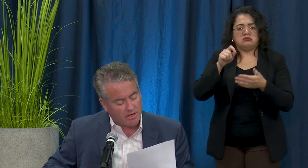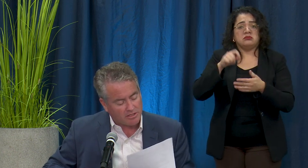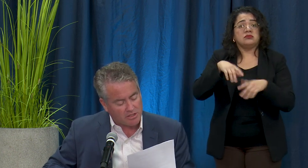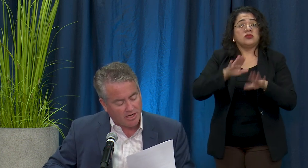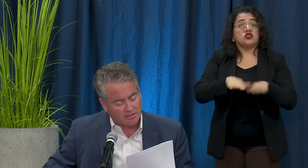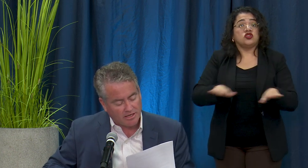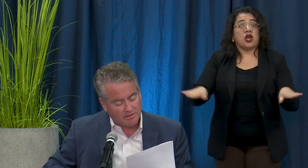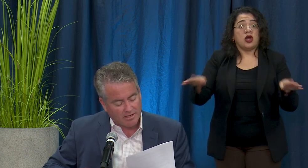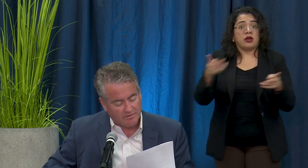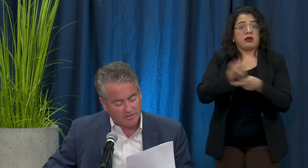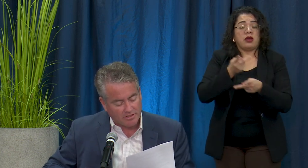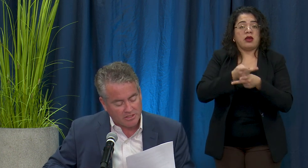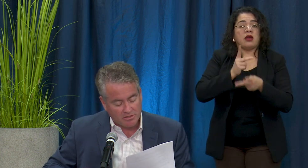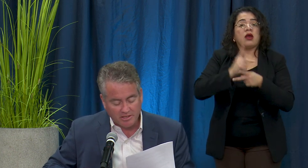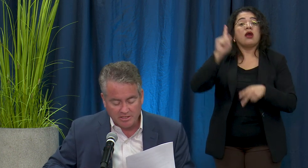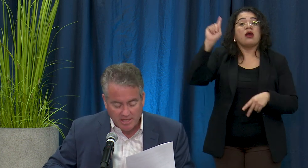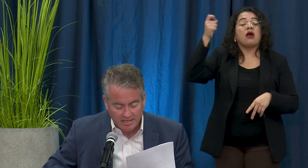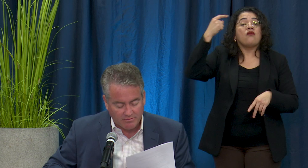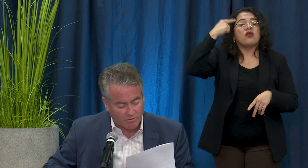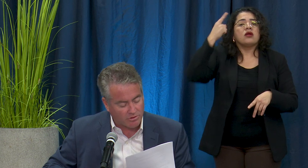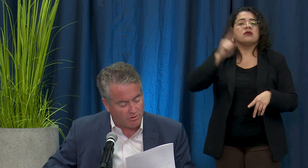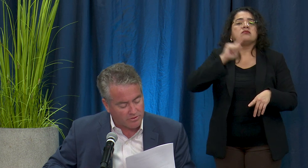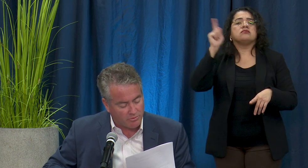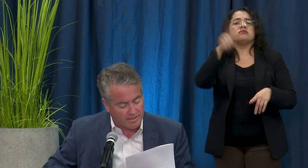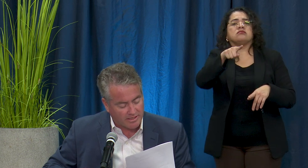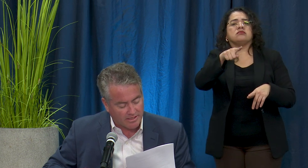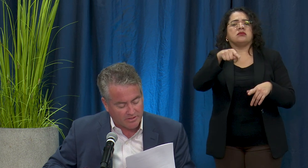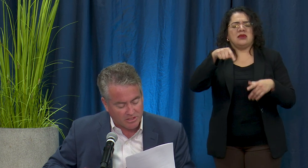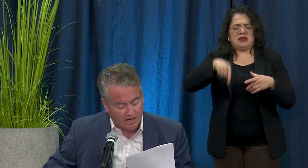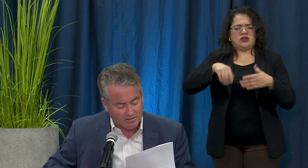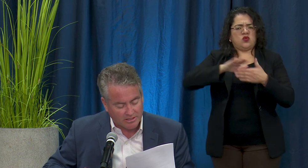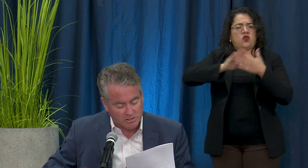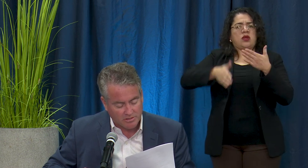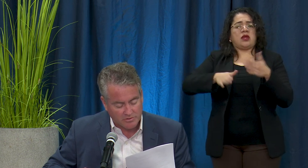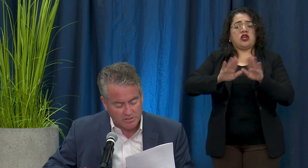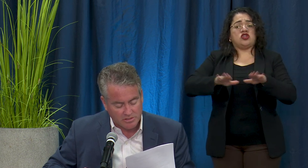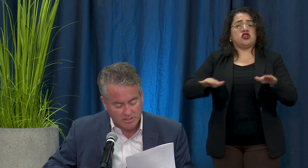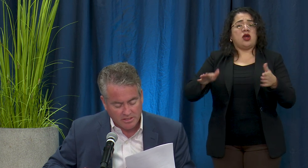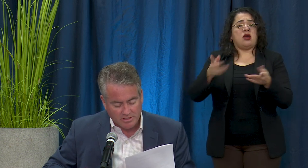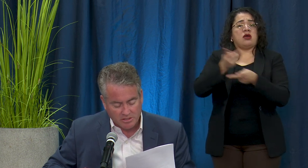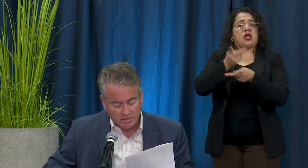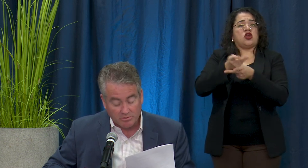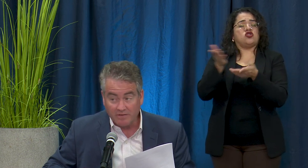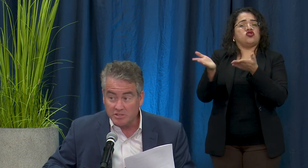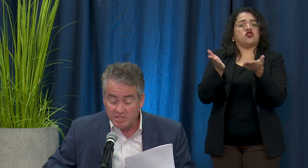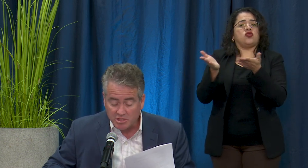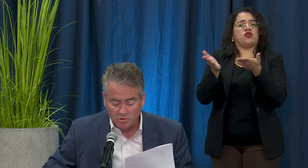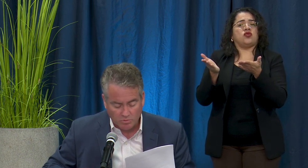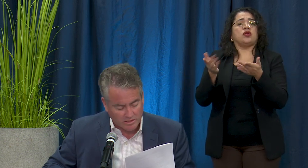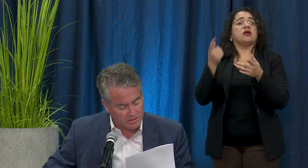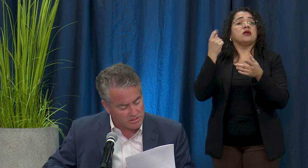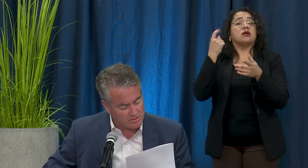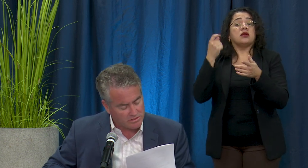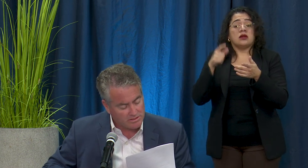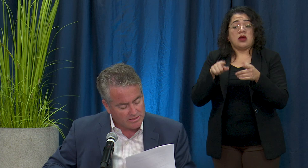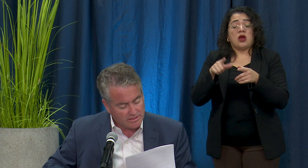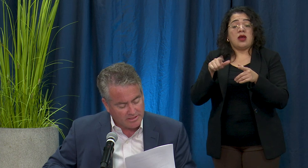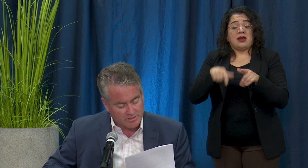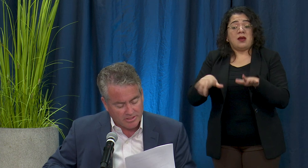regard to child care, the Governor issued an executive order over the weekend giving child care services to children of essential workers. These are